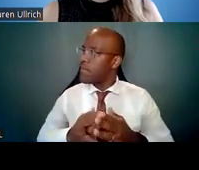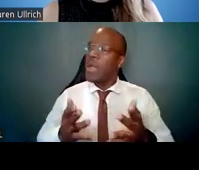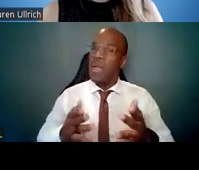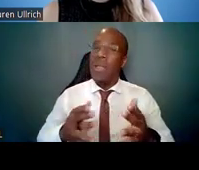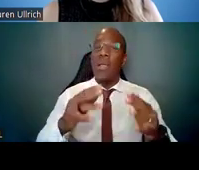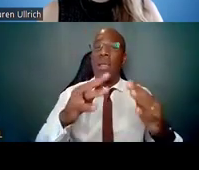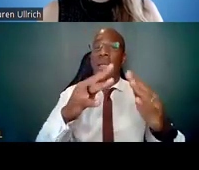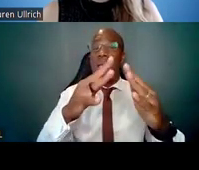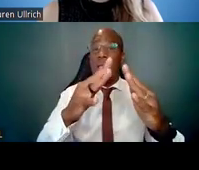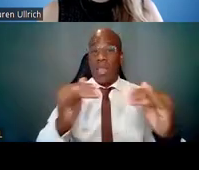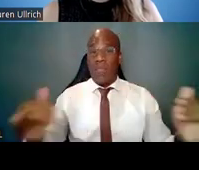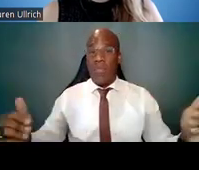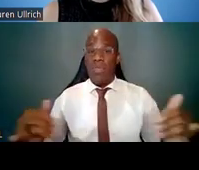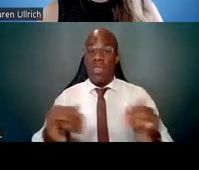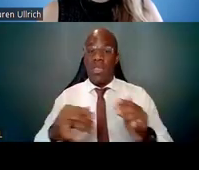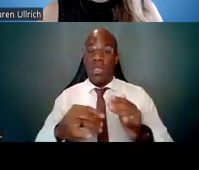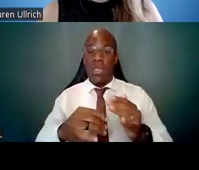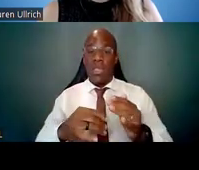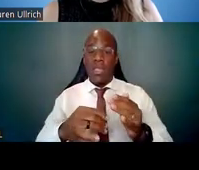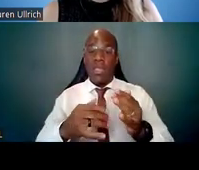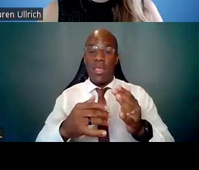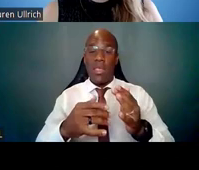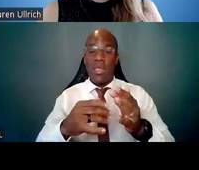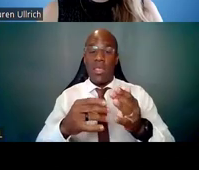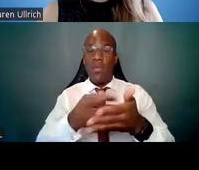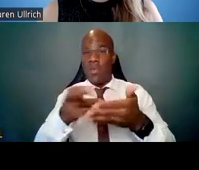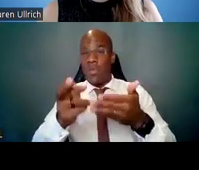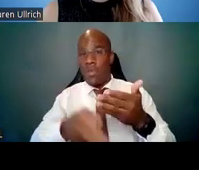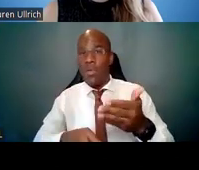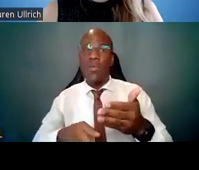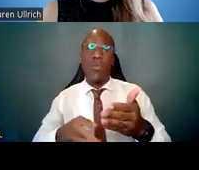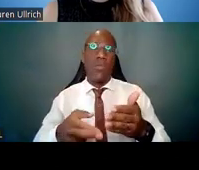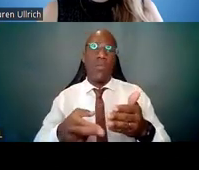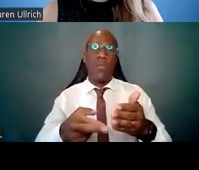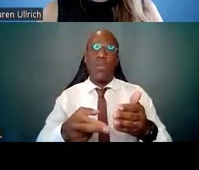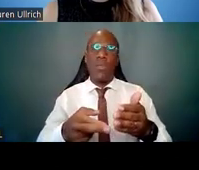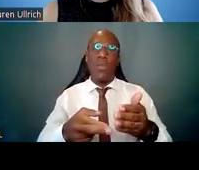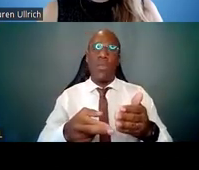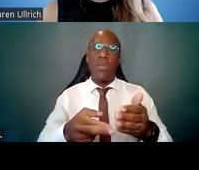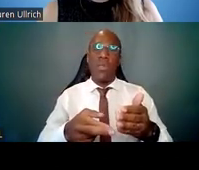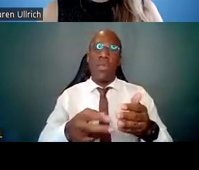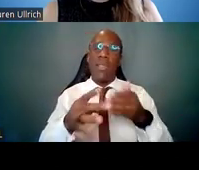and more innovative products. And that's the team science approach.